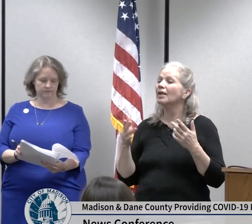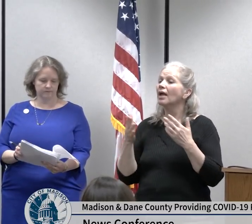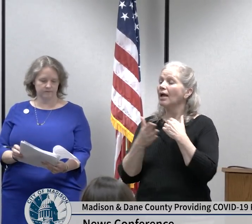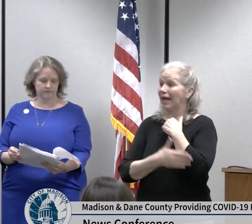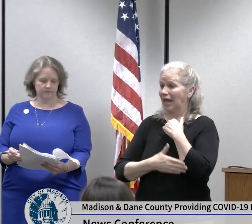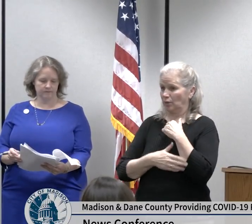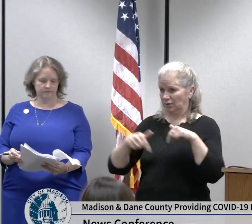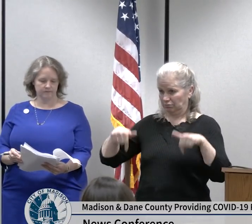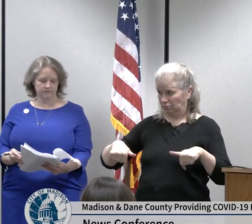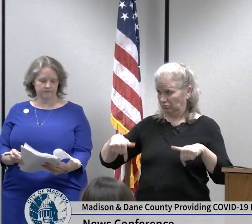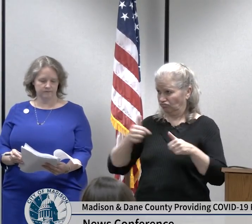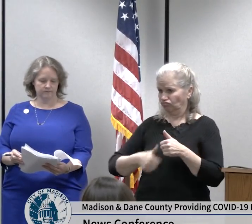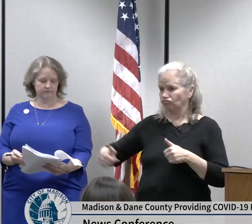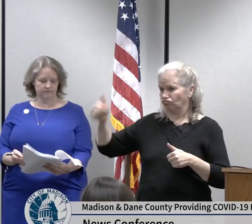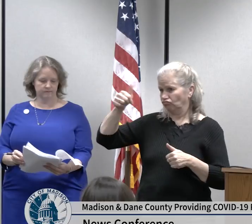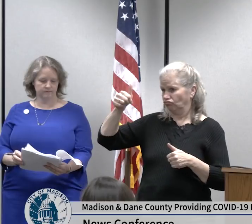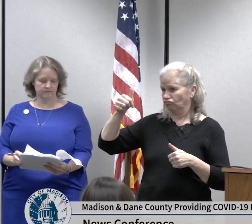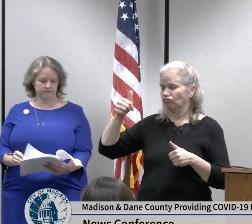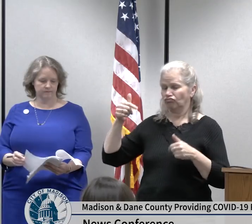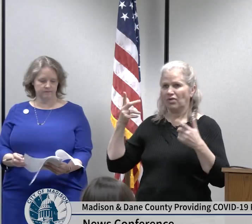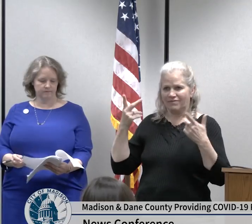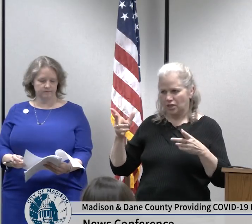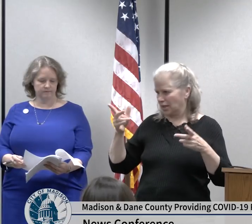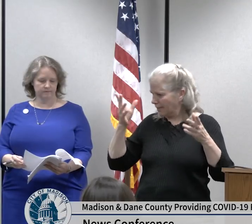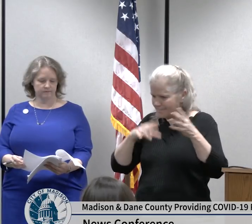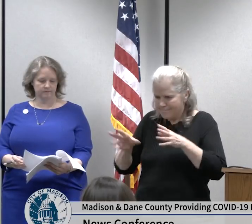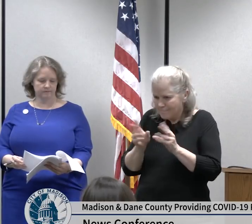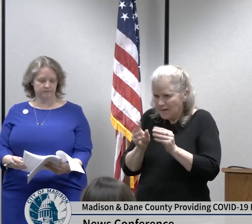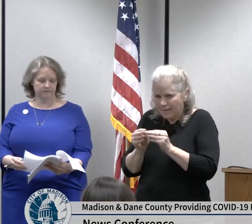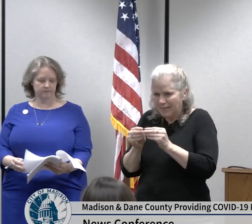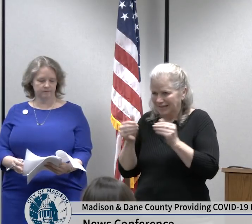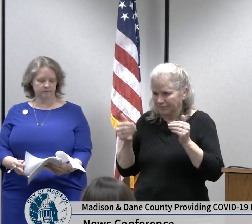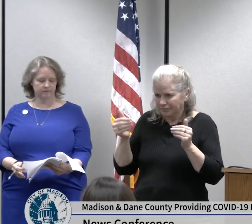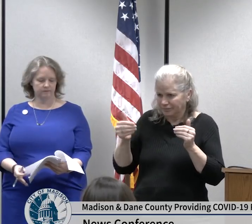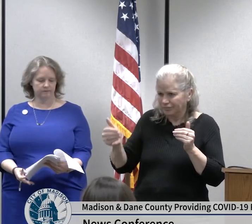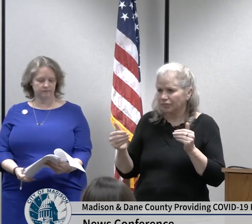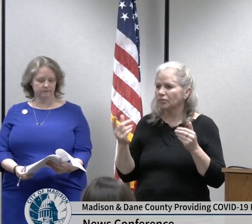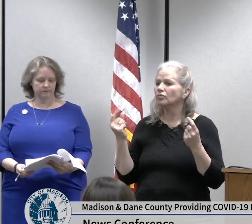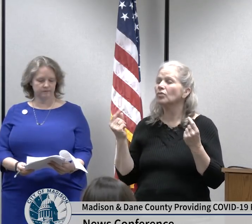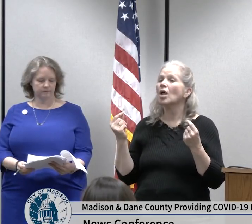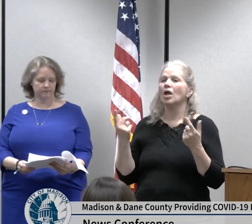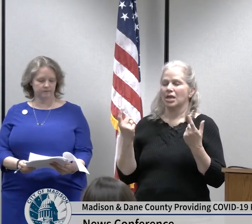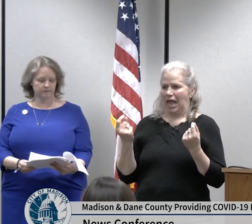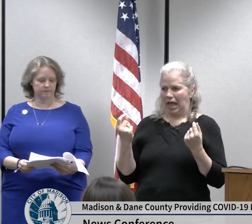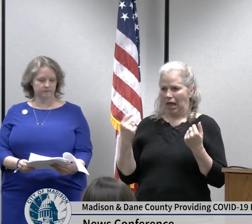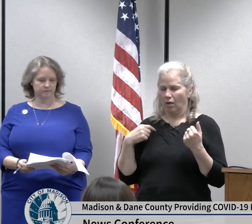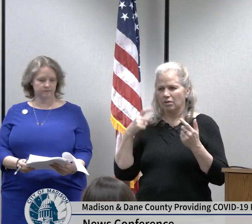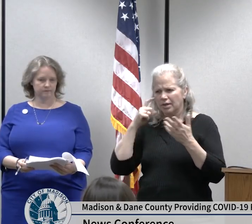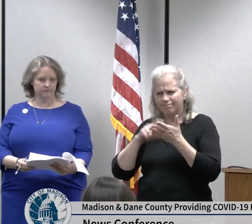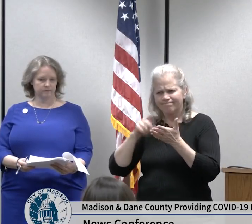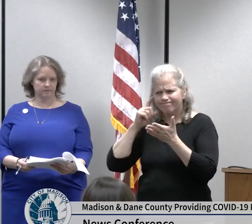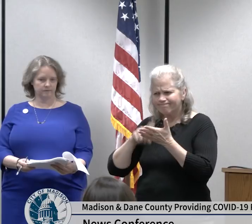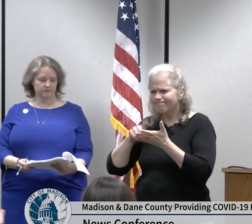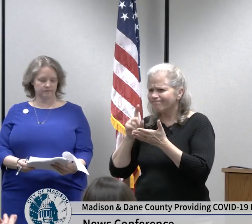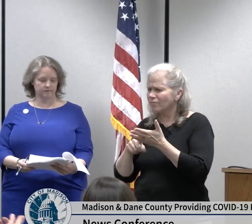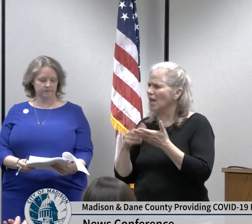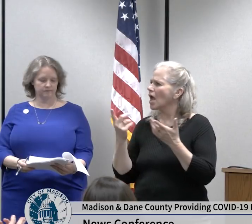updating their continuity of operations plans through this process resources are being identified in case the need to limit non-essential County operations